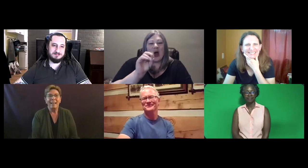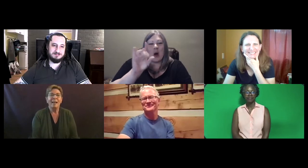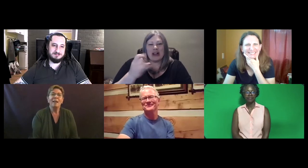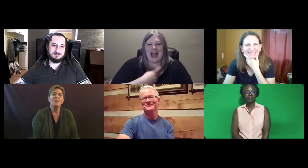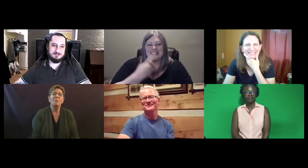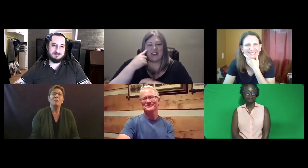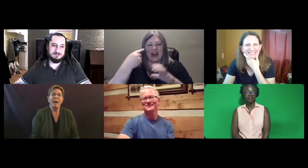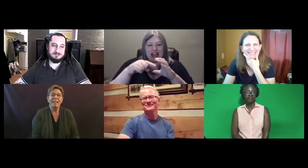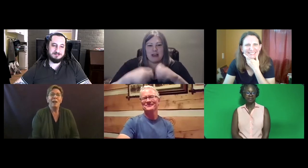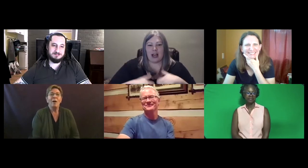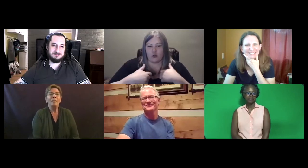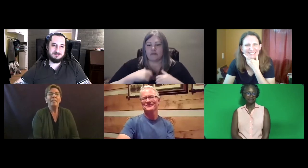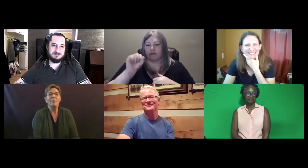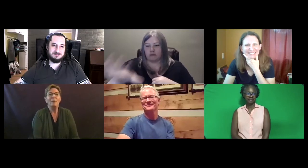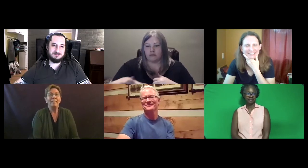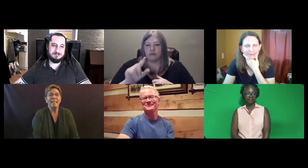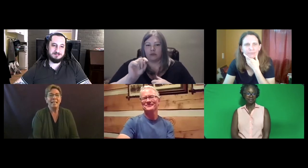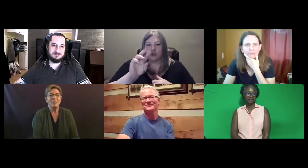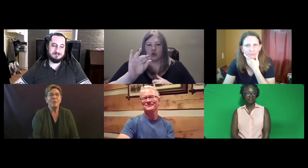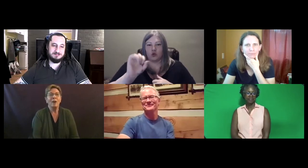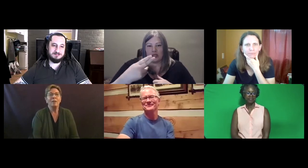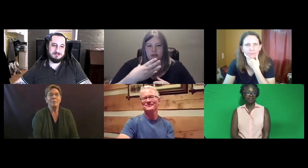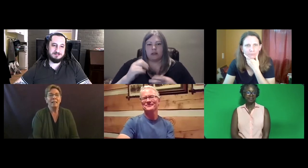It's just, you know, I should move on. Ody did want e-mail addresses.